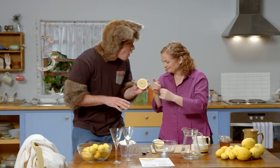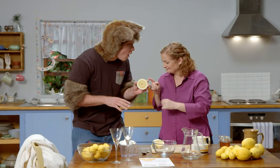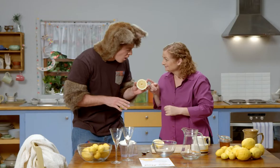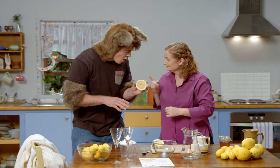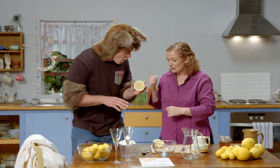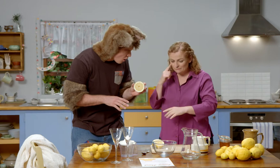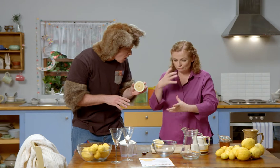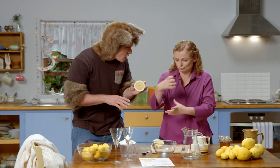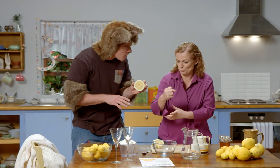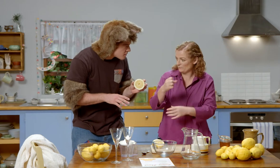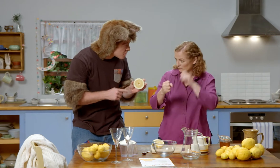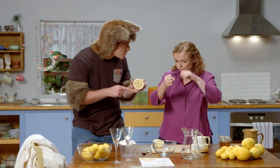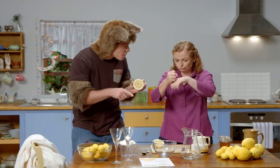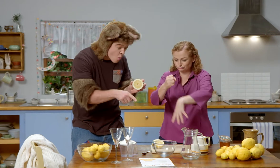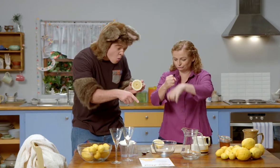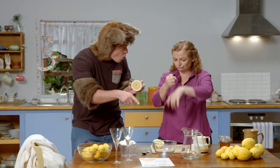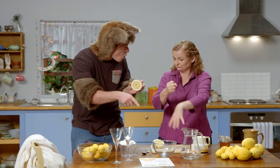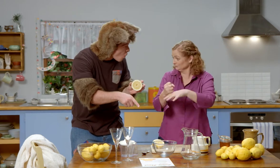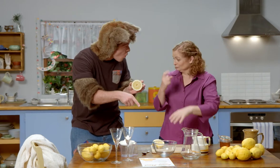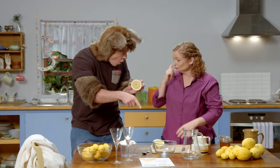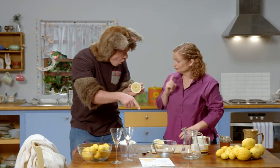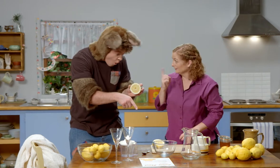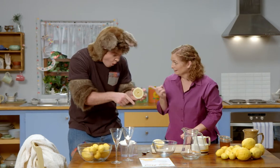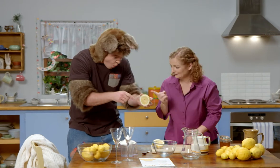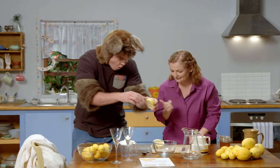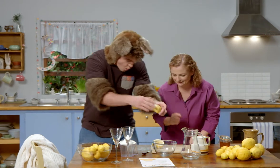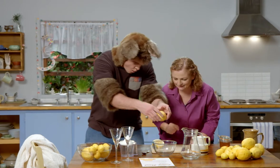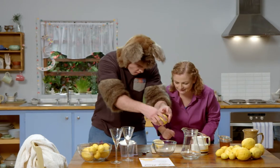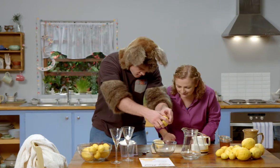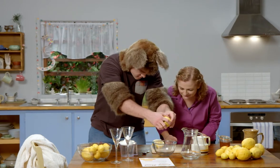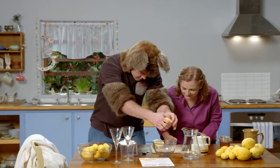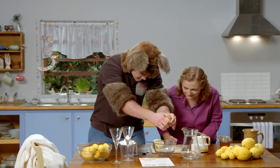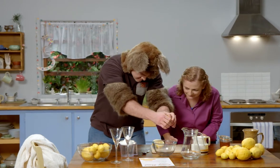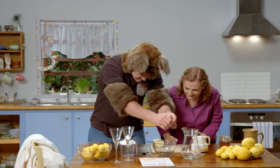That's right Possum, that's what lemon juice is, try and squeeze it, see what happens.